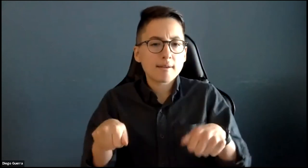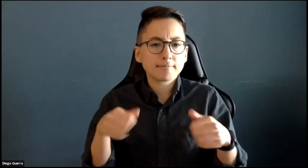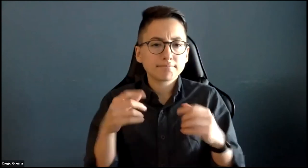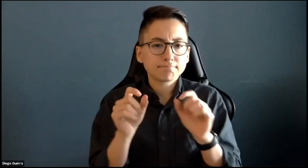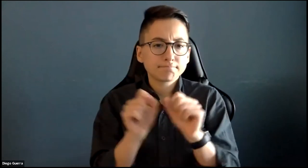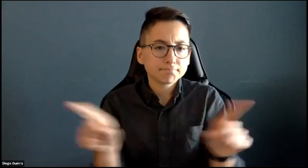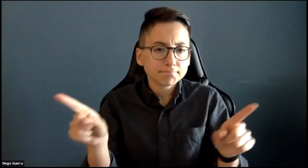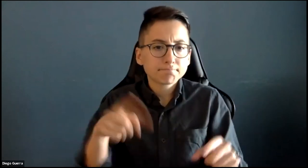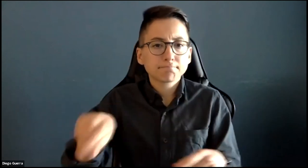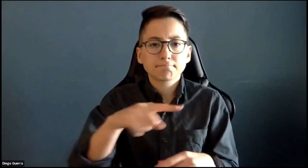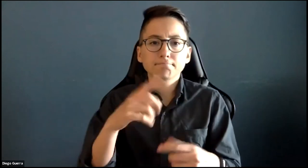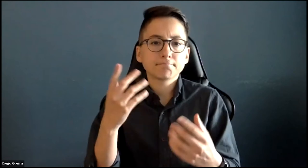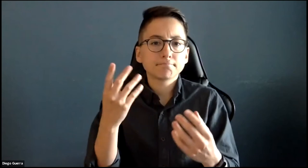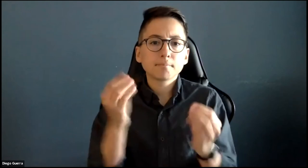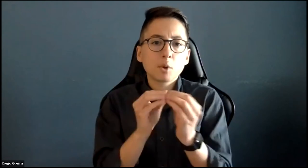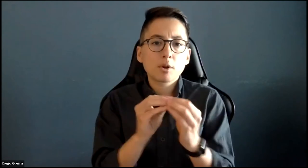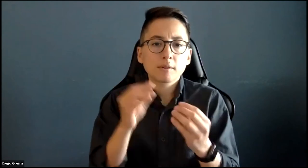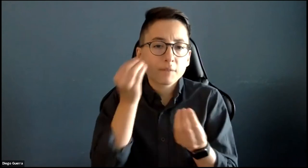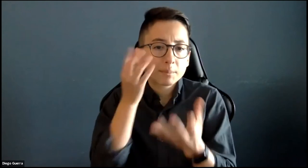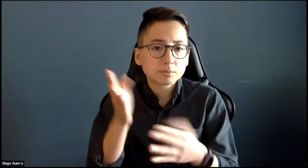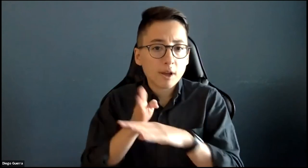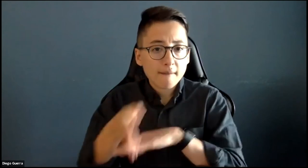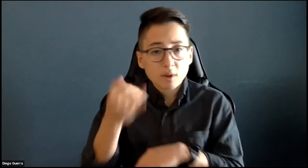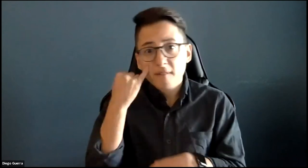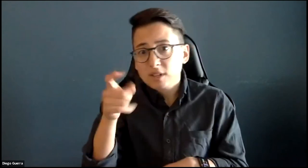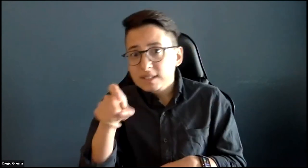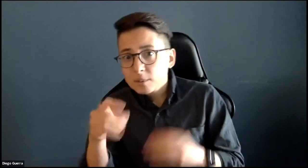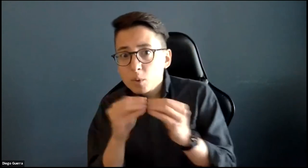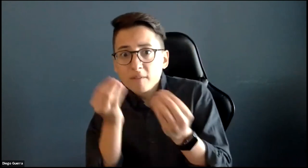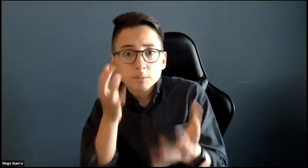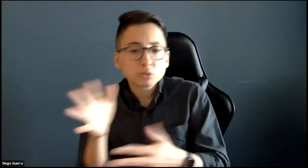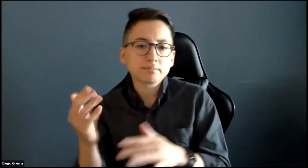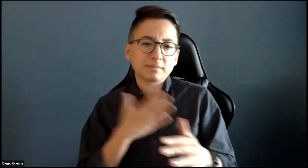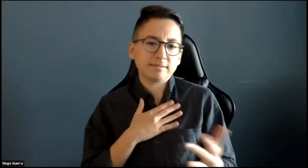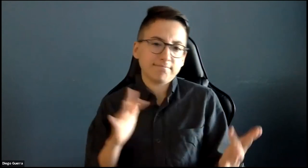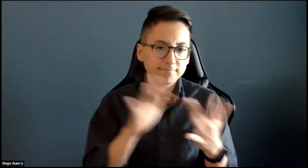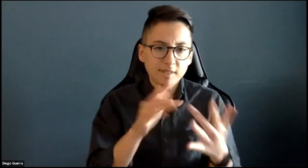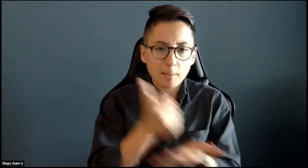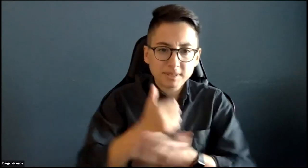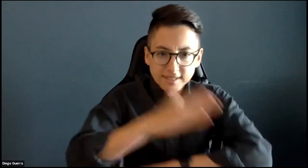If we run out of time, our plan will be to send out additional information after the